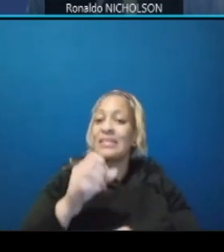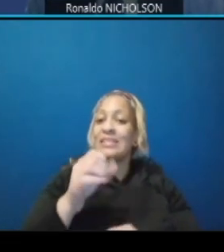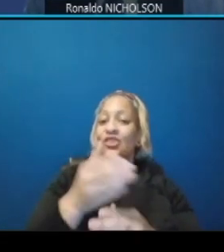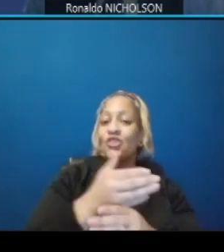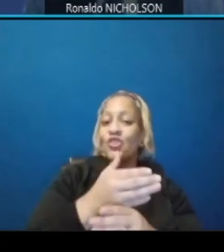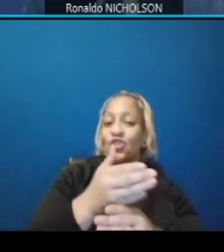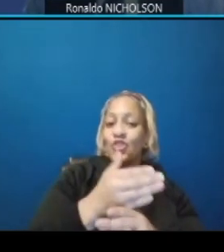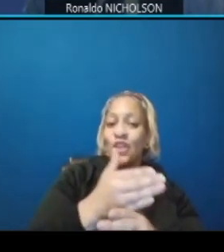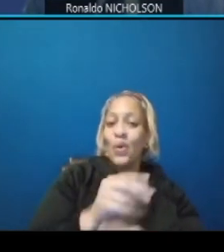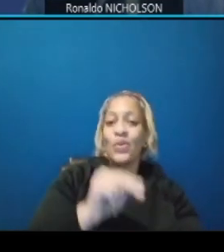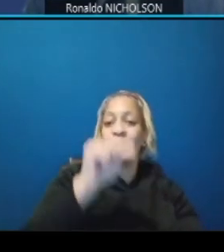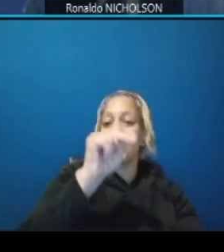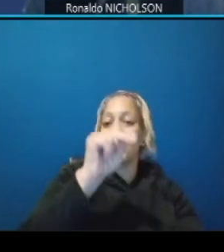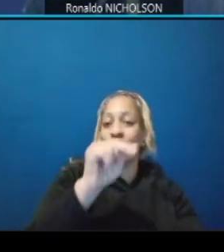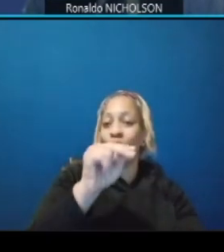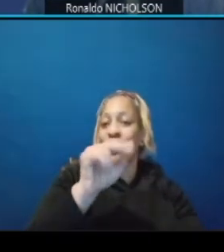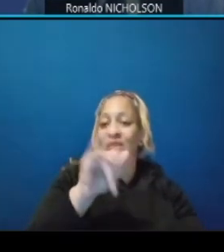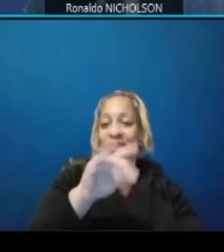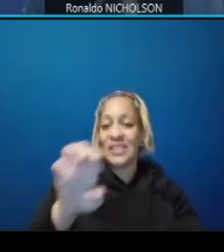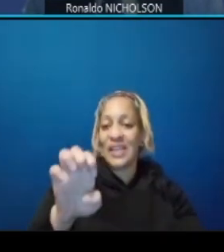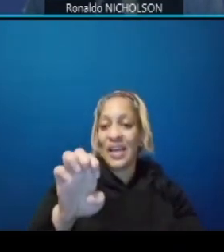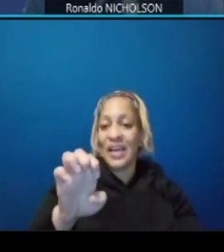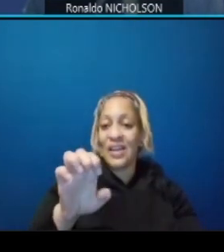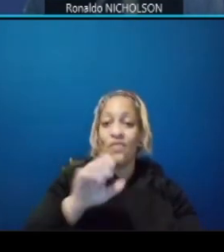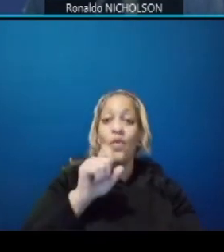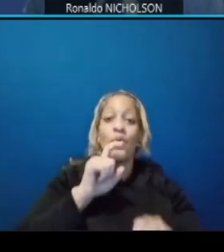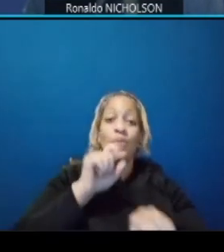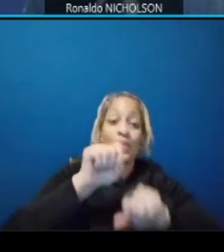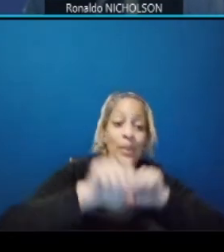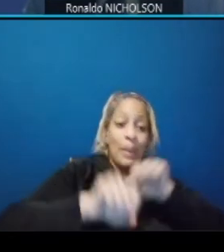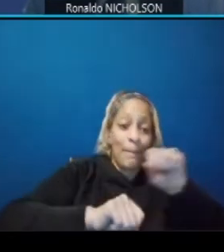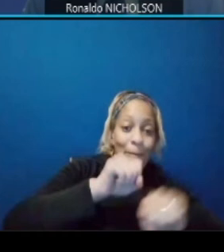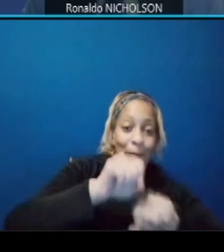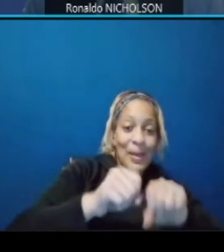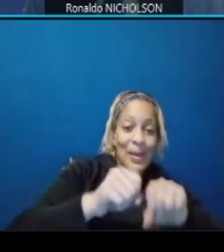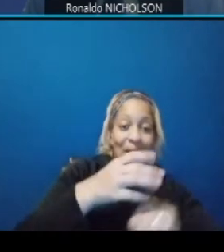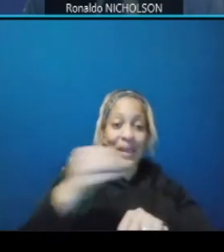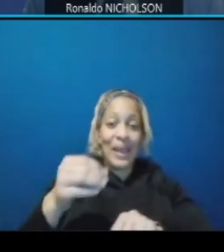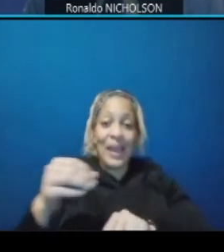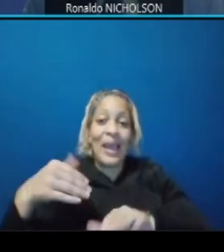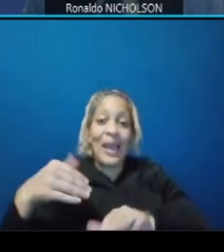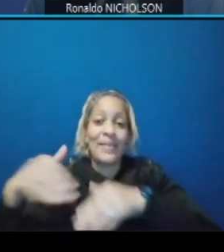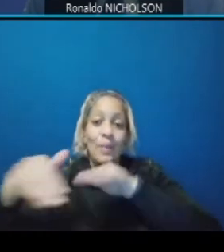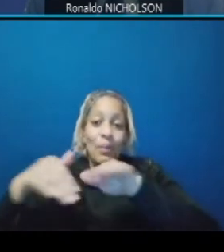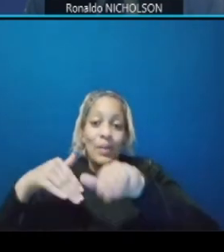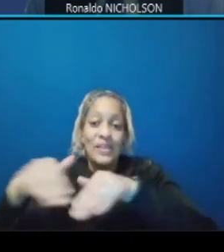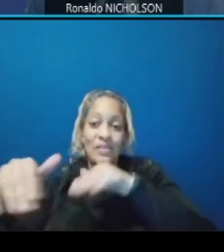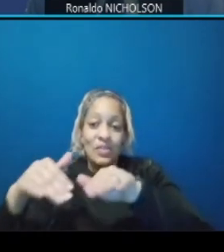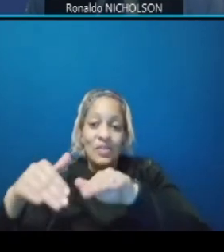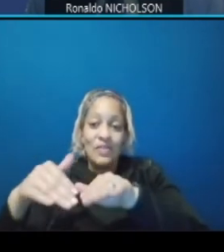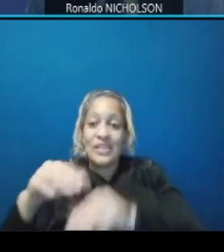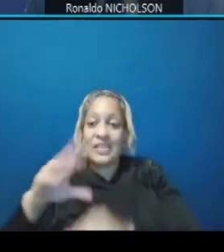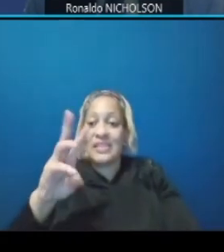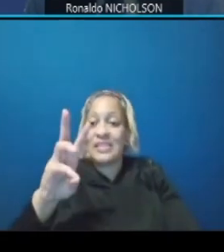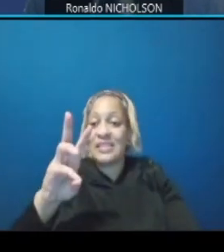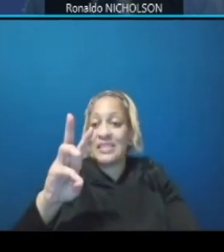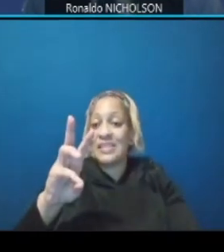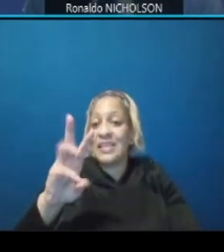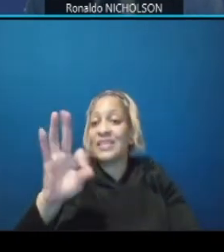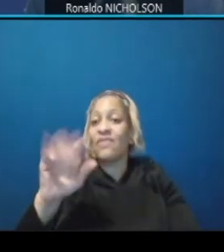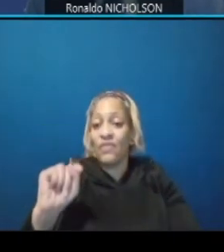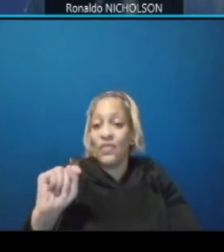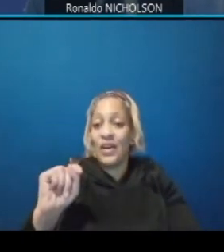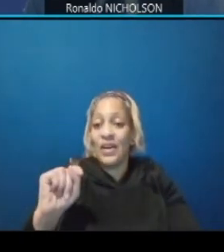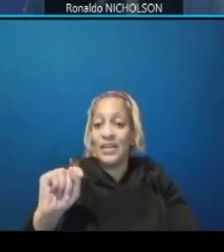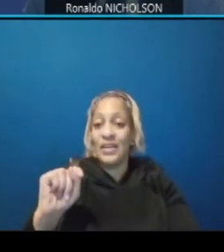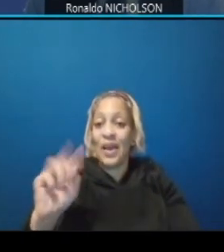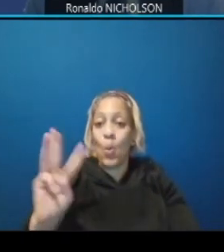and um the pedestrian usage uh given the six foot width it's it's really the the facility provides